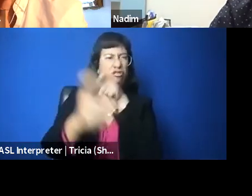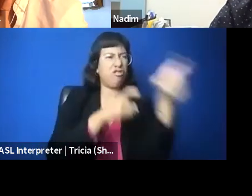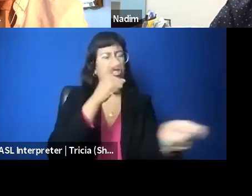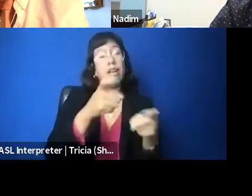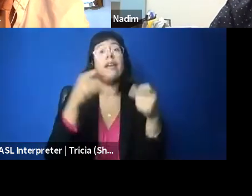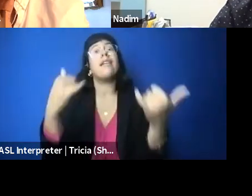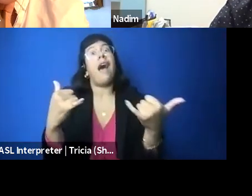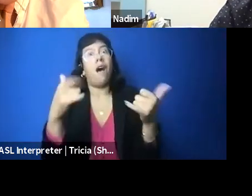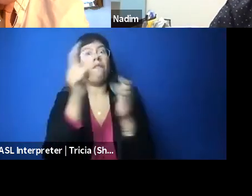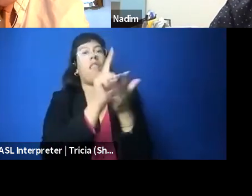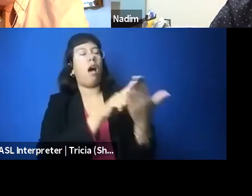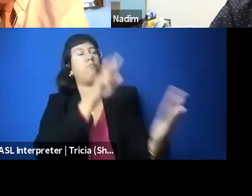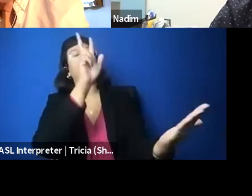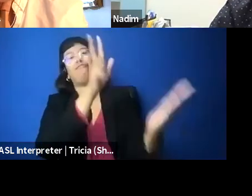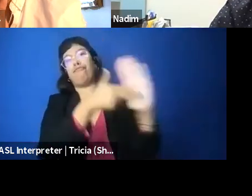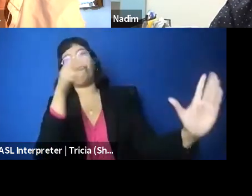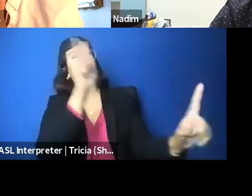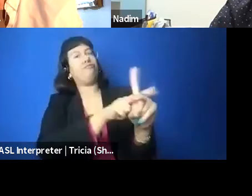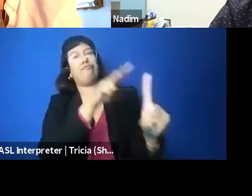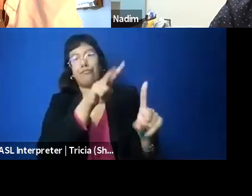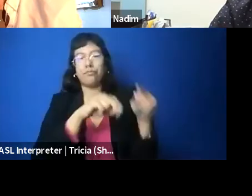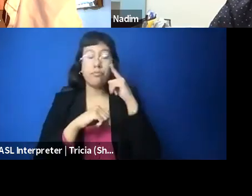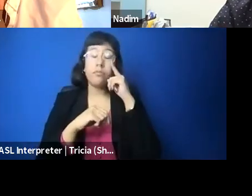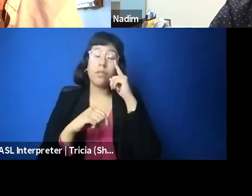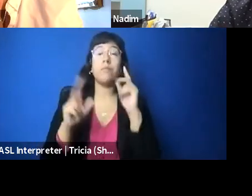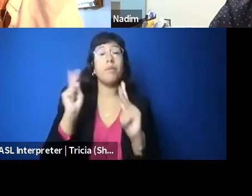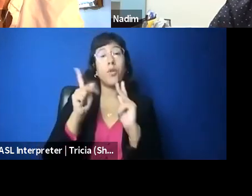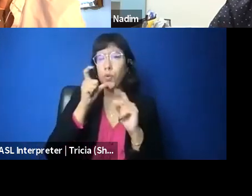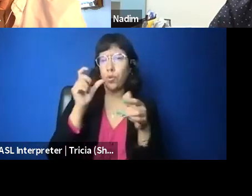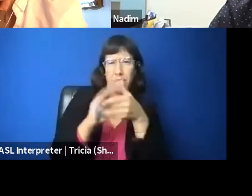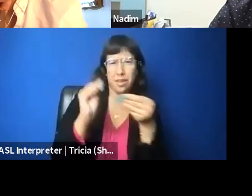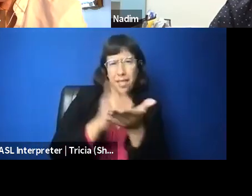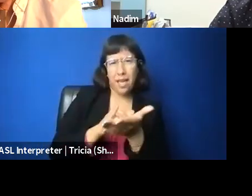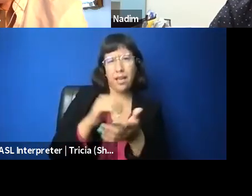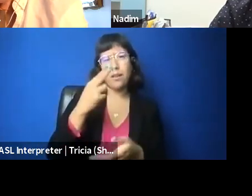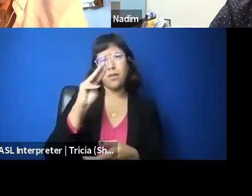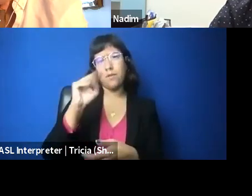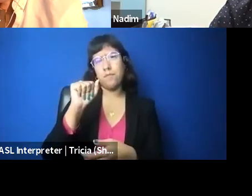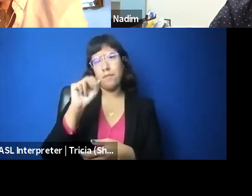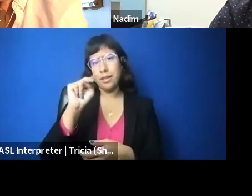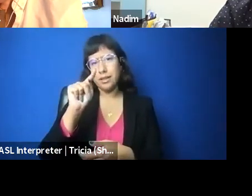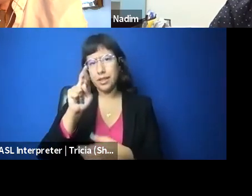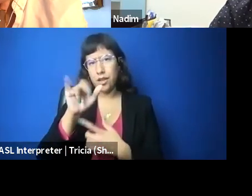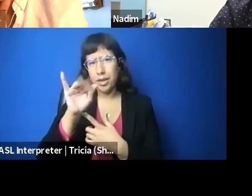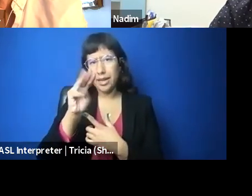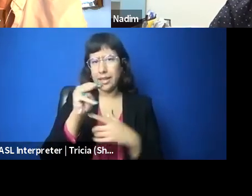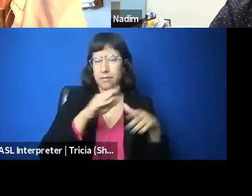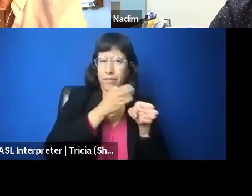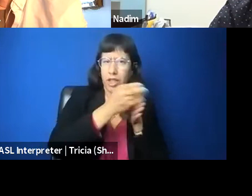Most folks who talk about it are like, in the humanitarian space and the charitable space and not so much in the cyber space